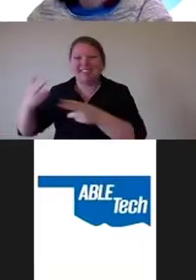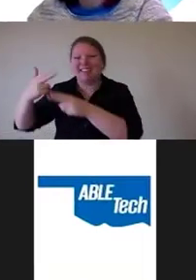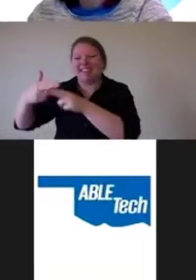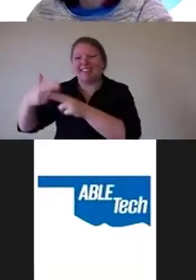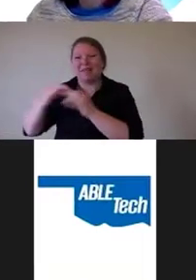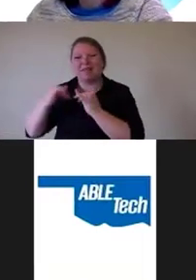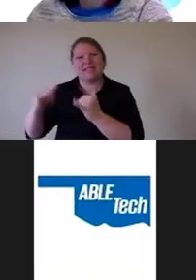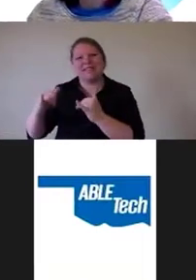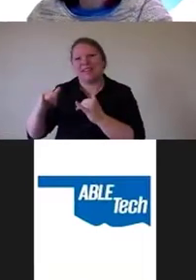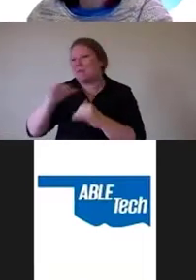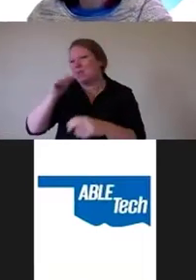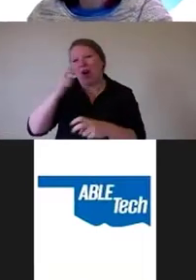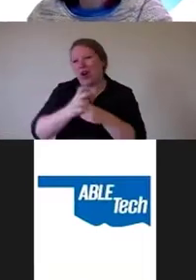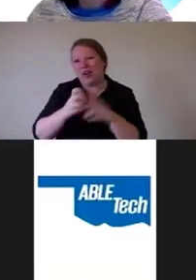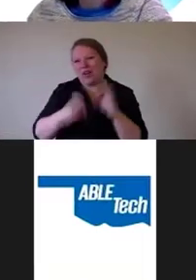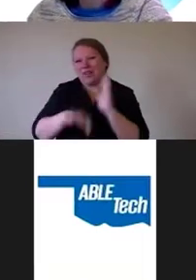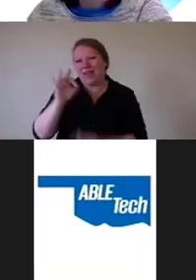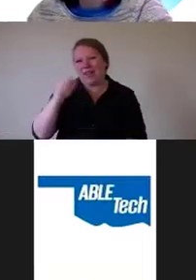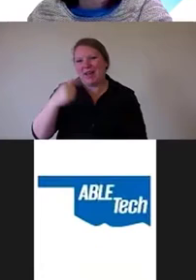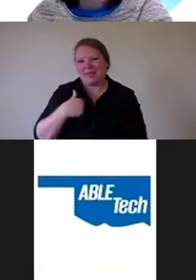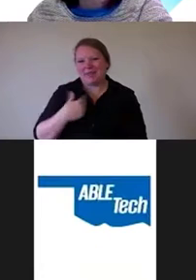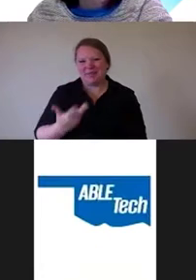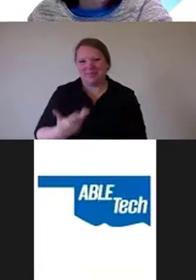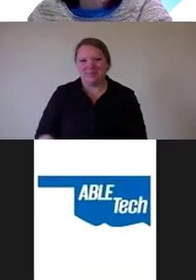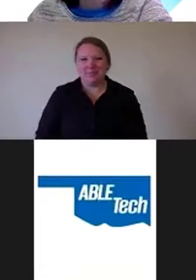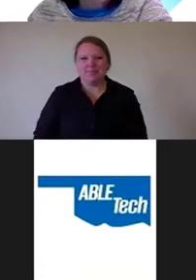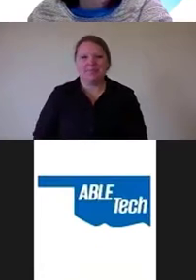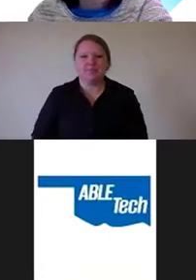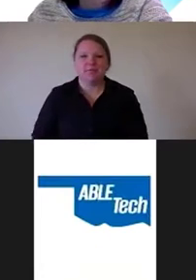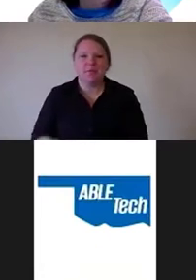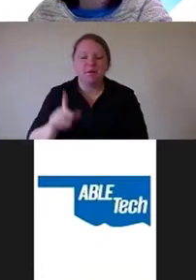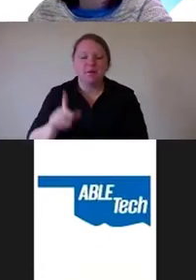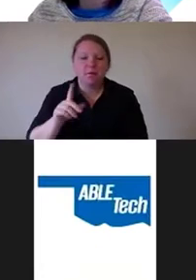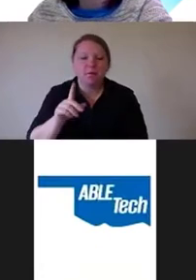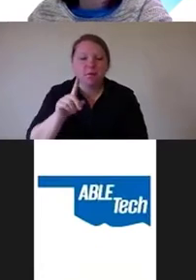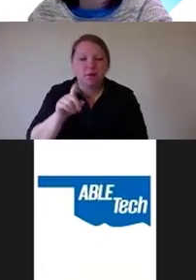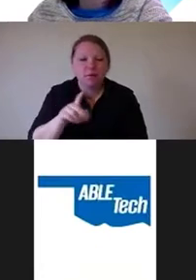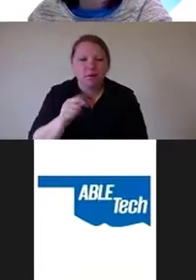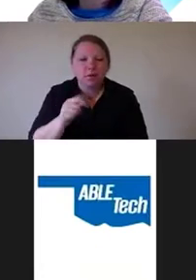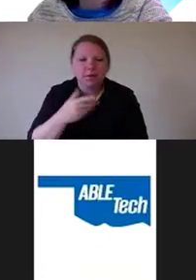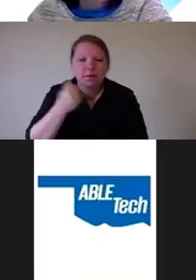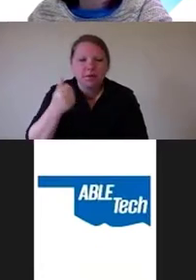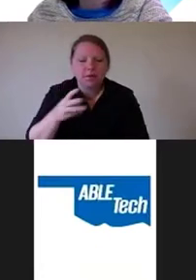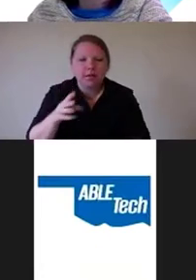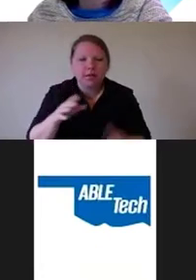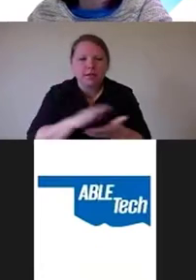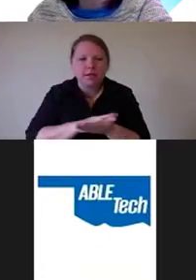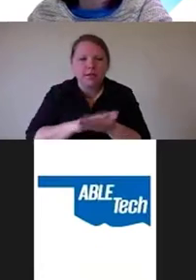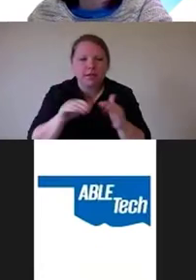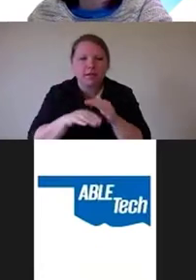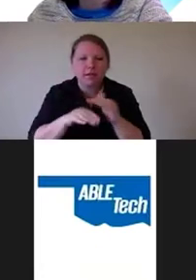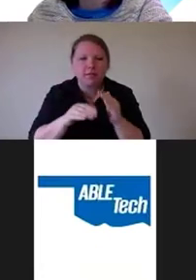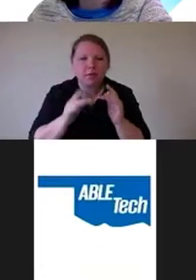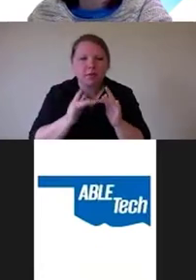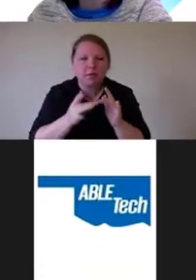What would be the best way to make convince organizations to make a clean accessible Website while attending to others needs like magnification,